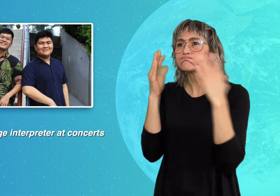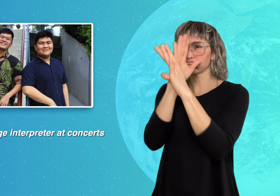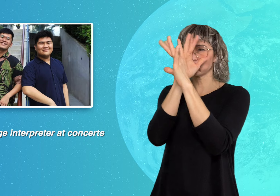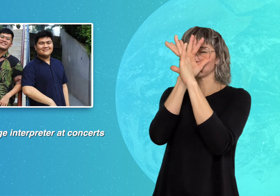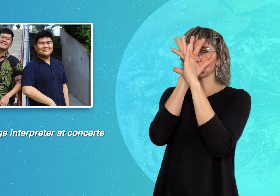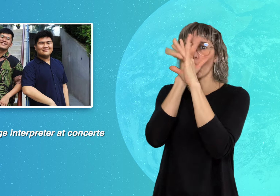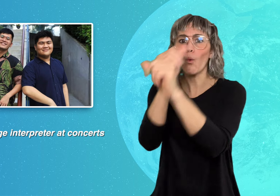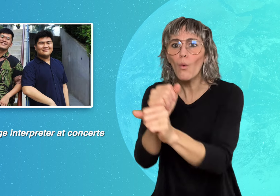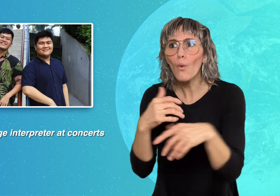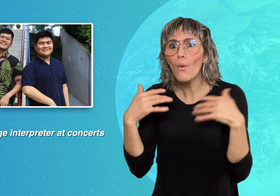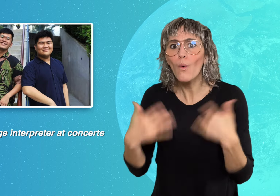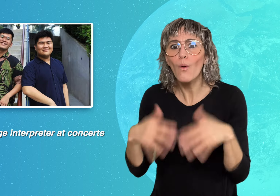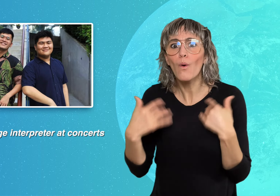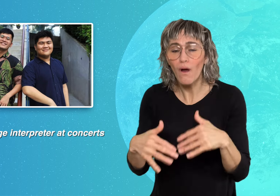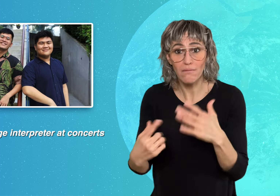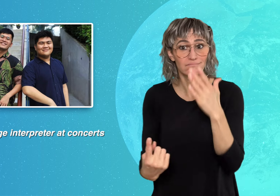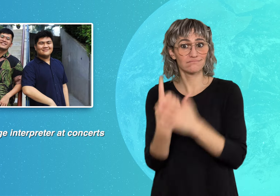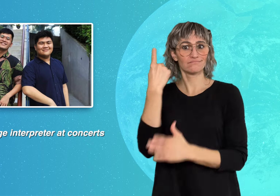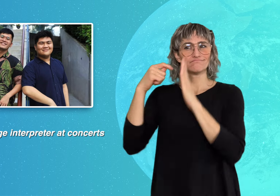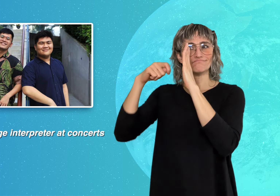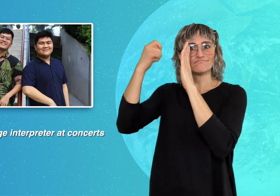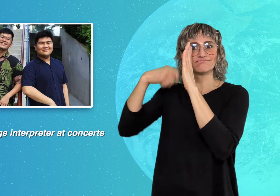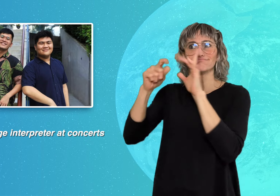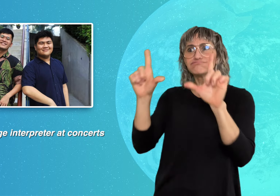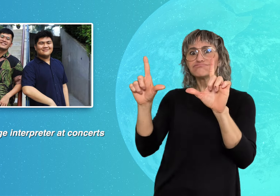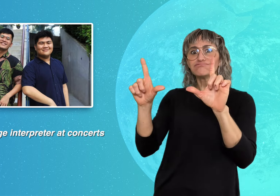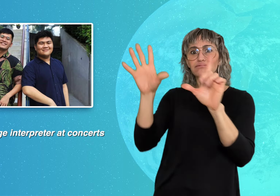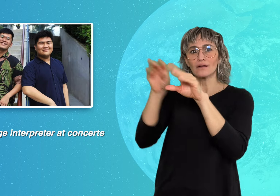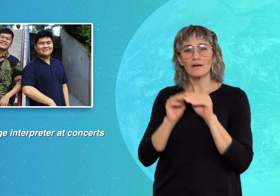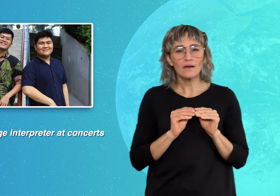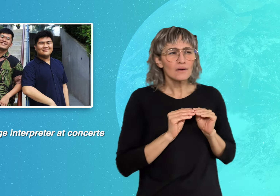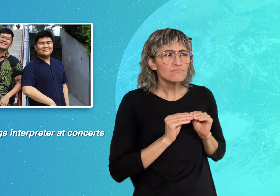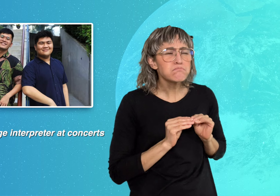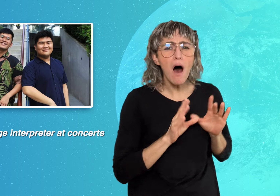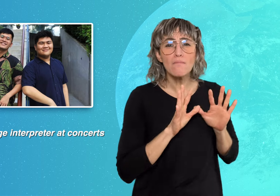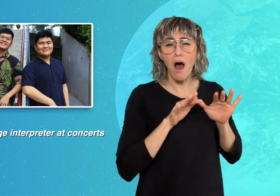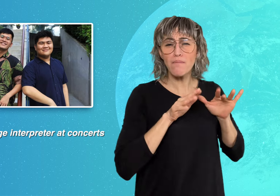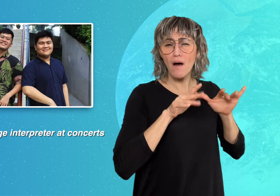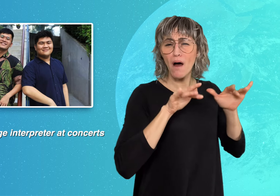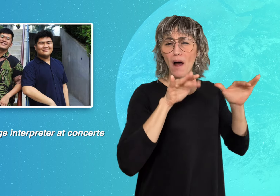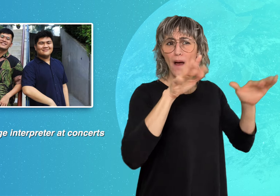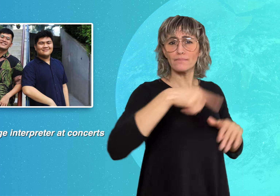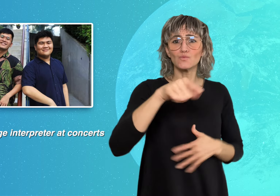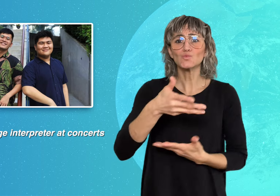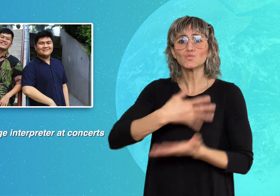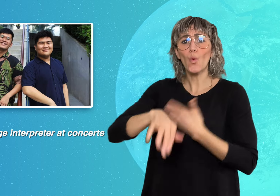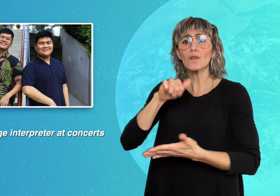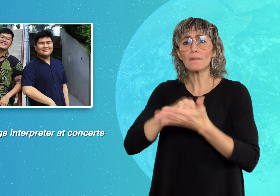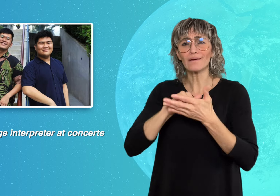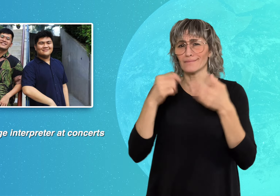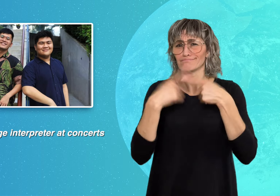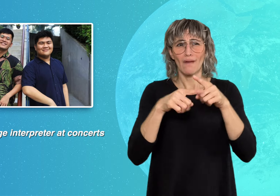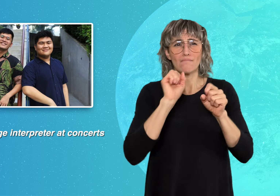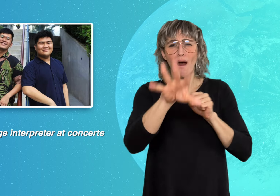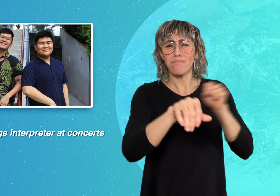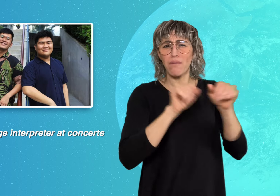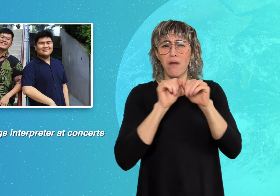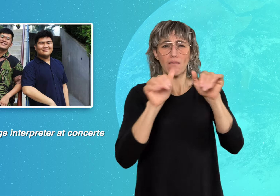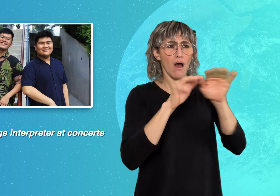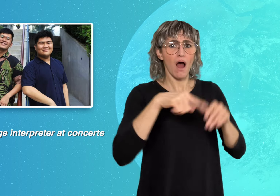audiences and went viral on social media platforms, highlighting